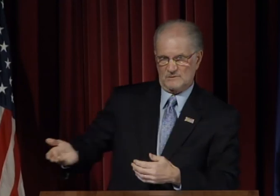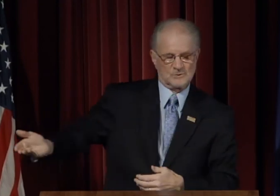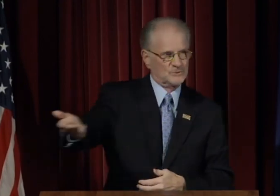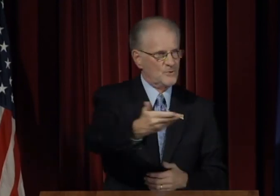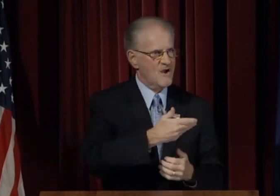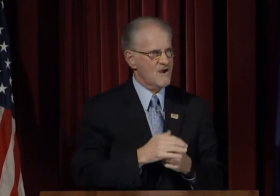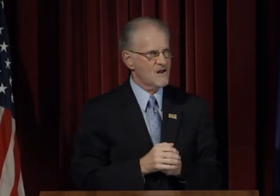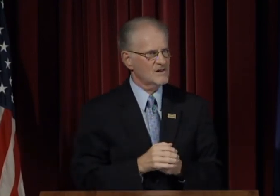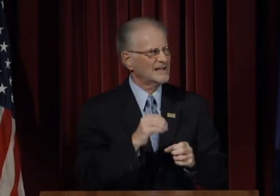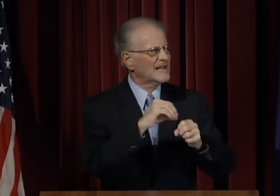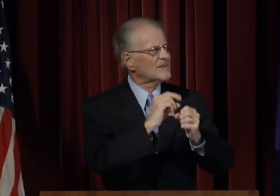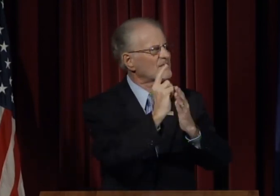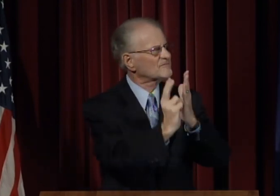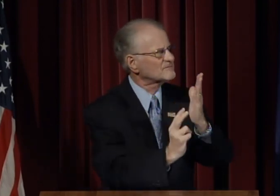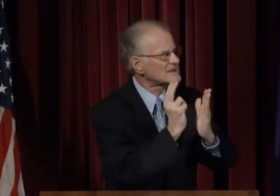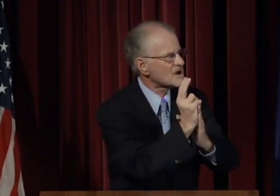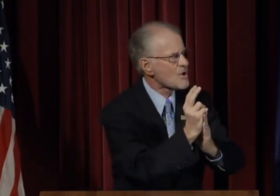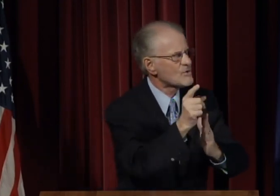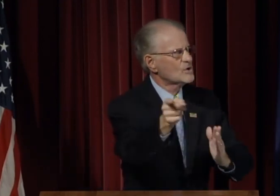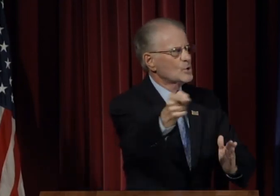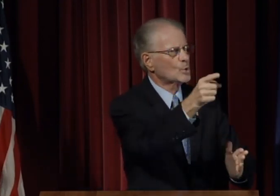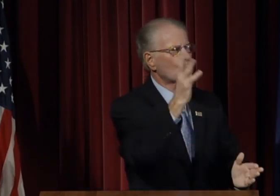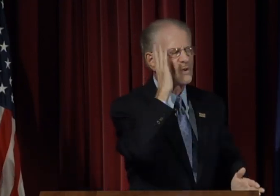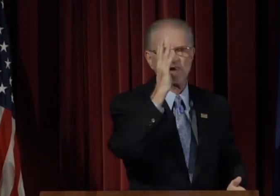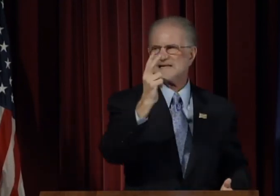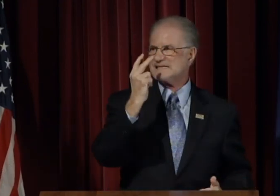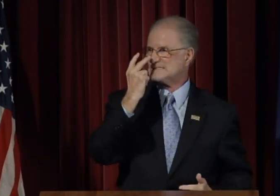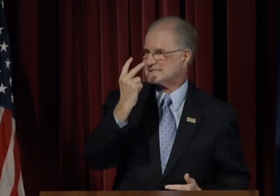and marketing have brought to us.